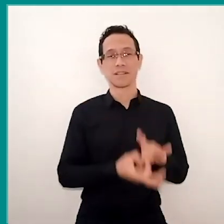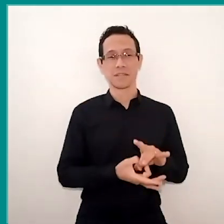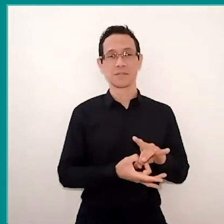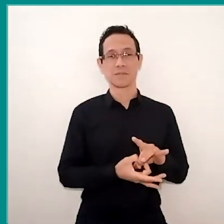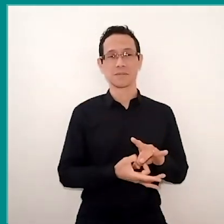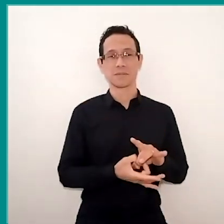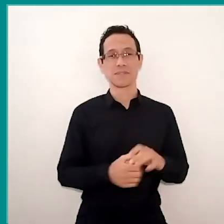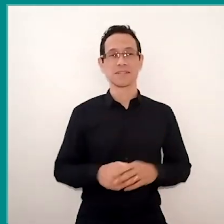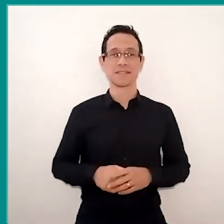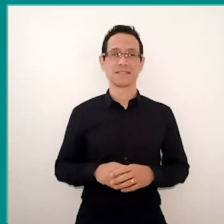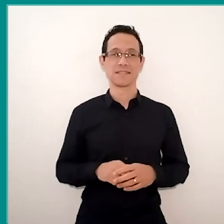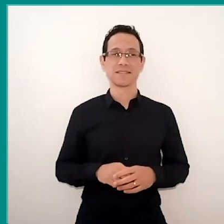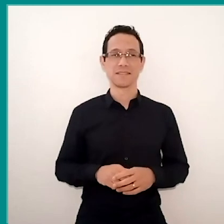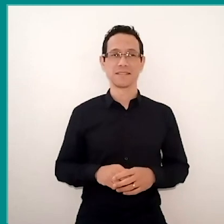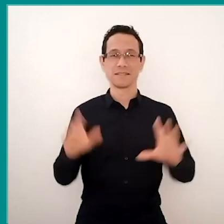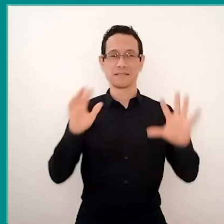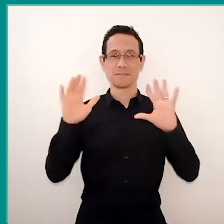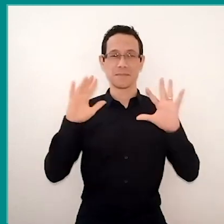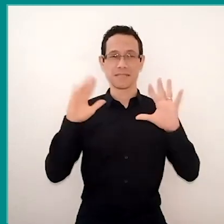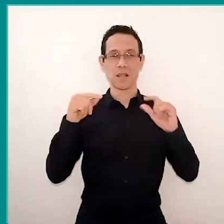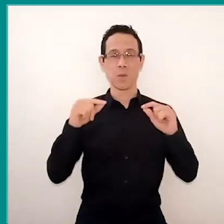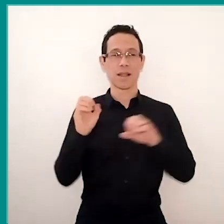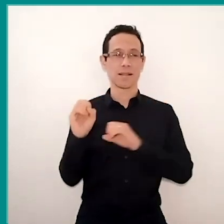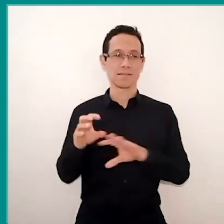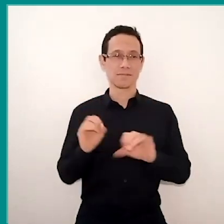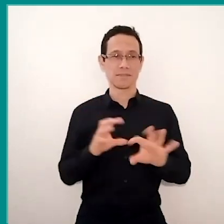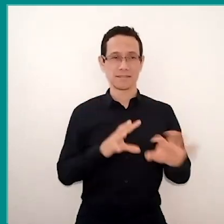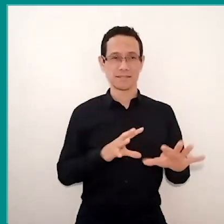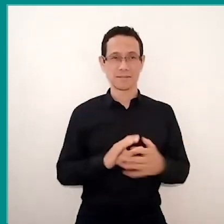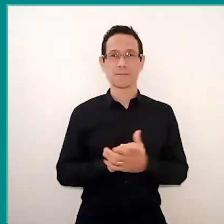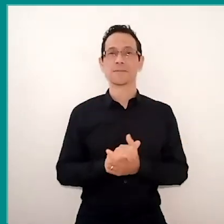the context that makes us think in this technological education